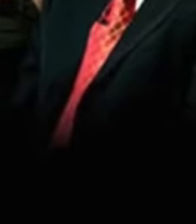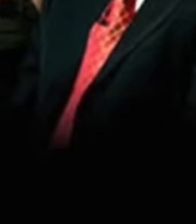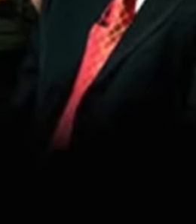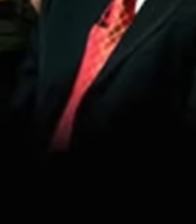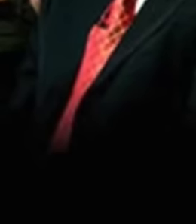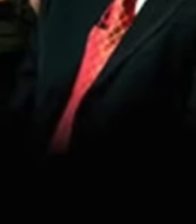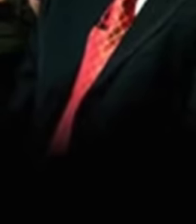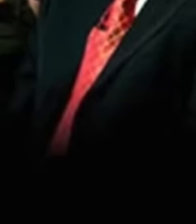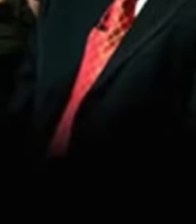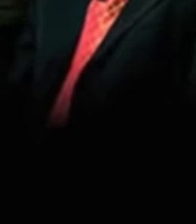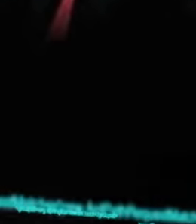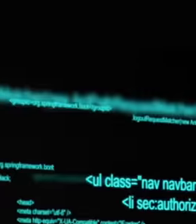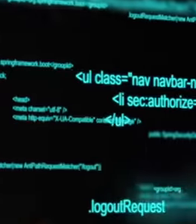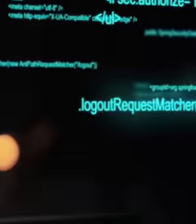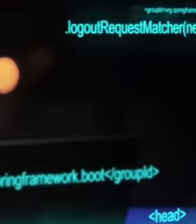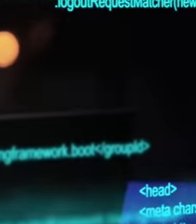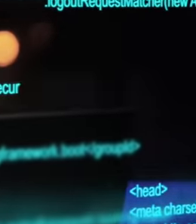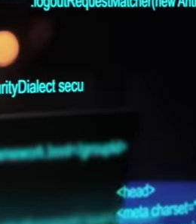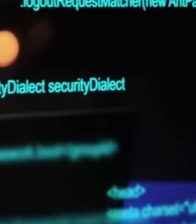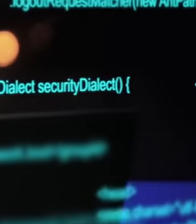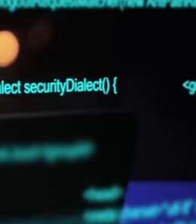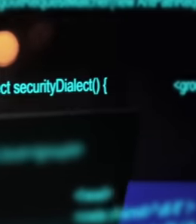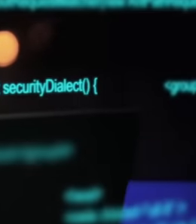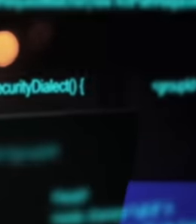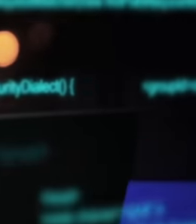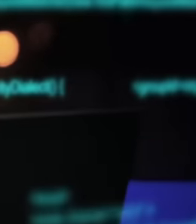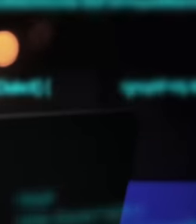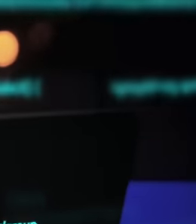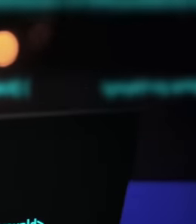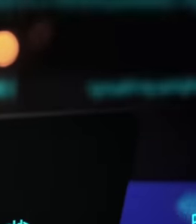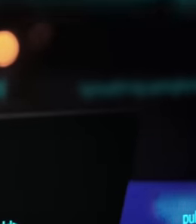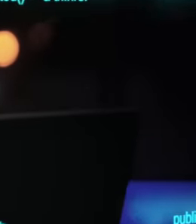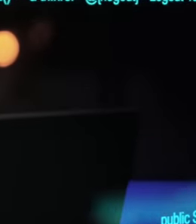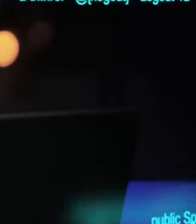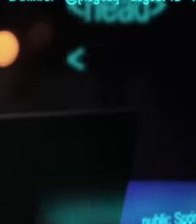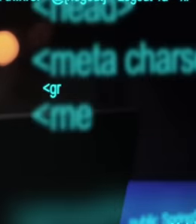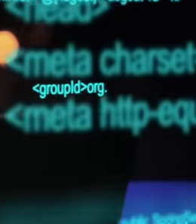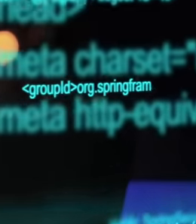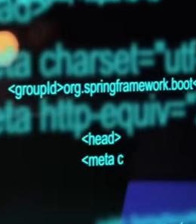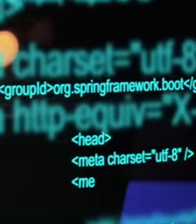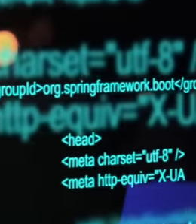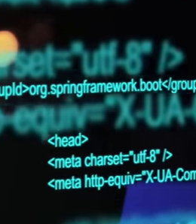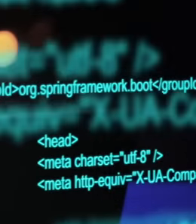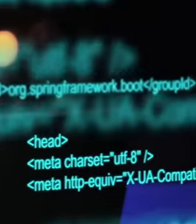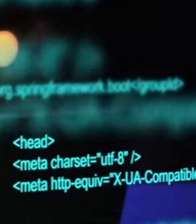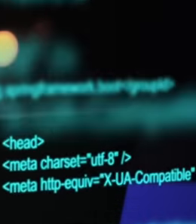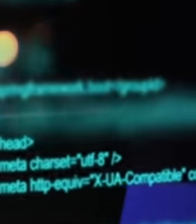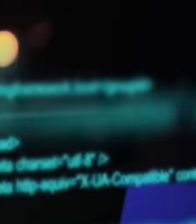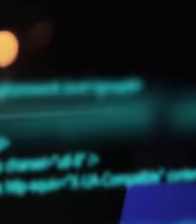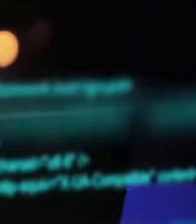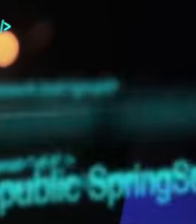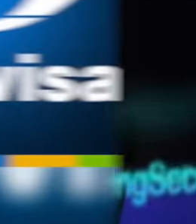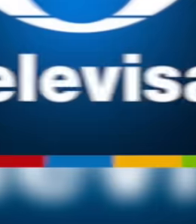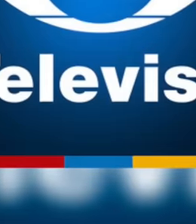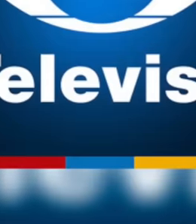his levels fall and a clear example is with the media such as Televisa TV